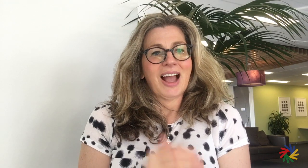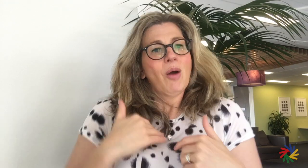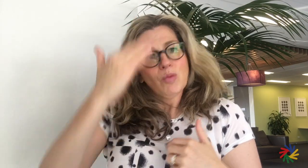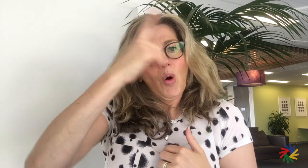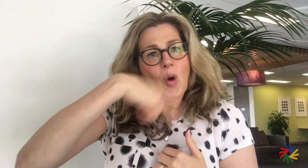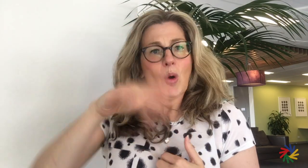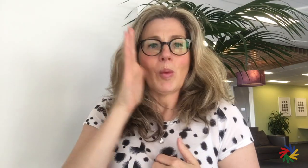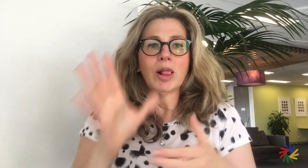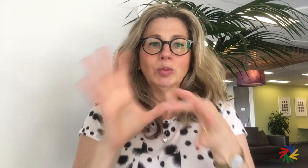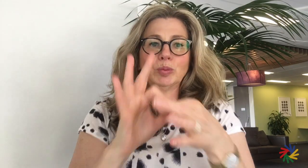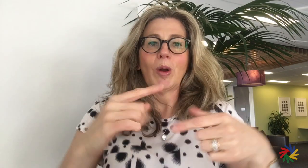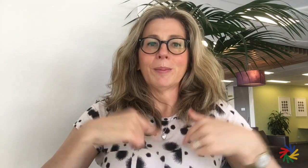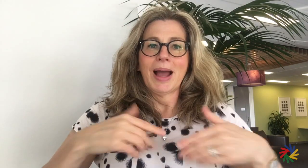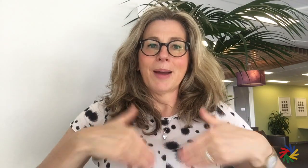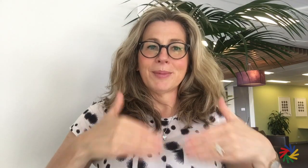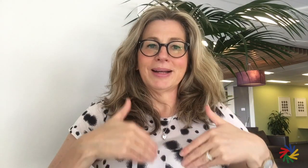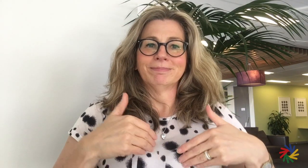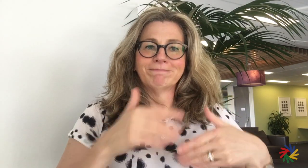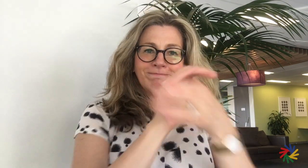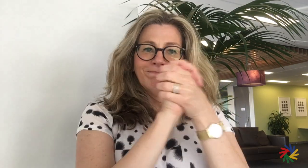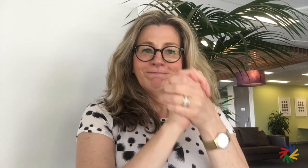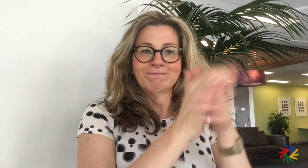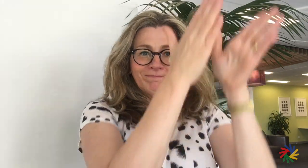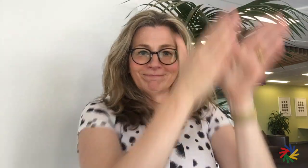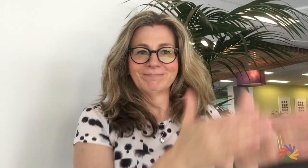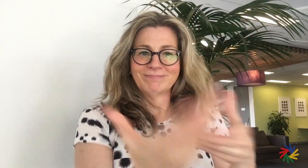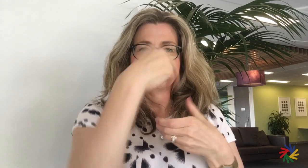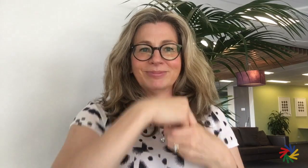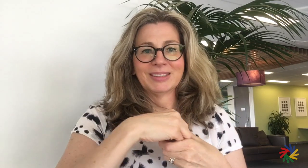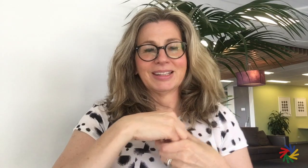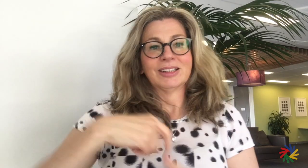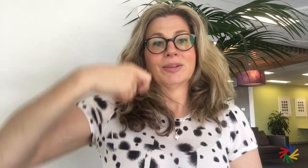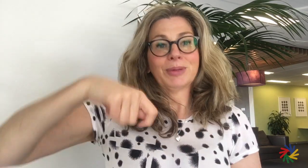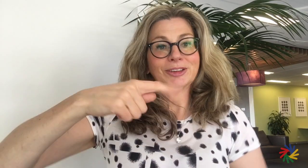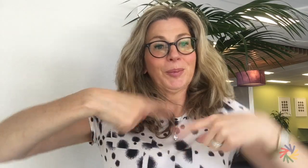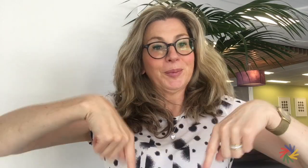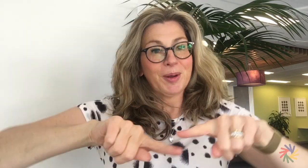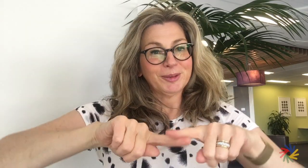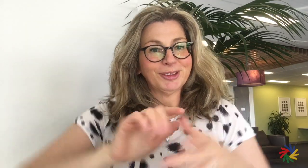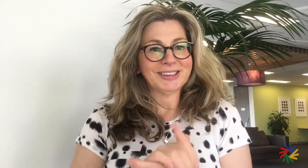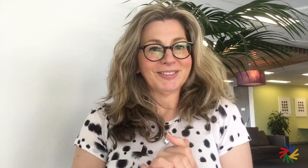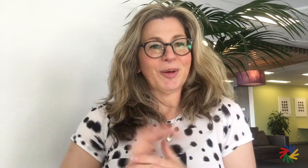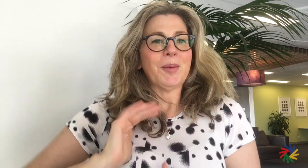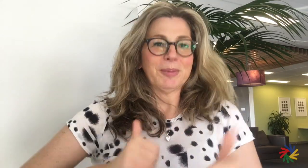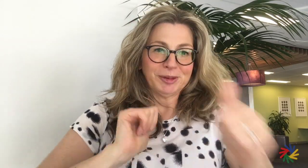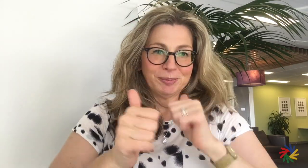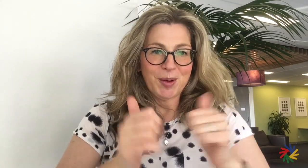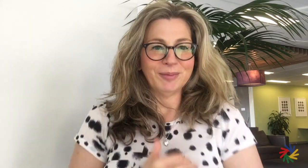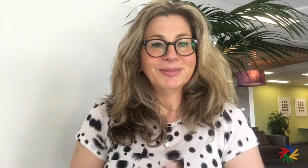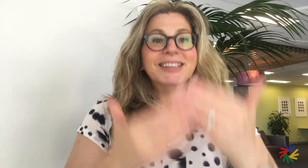I trust you will join me in congratulating Nadezhda on her appointment.